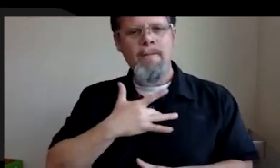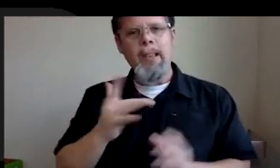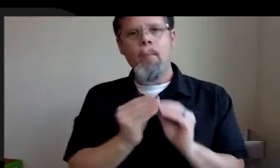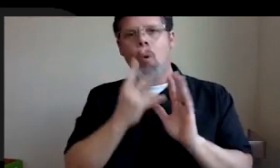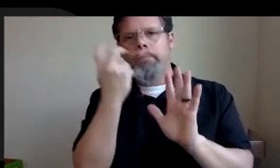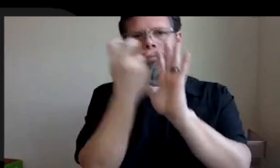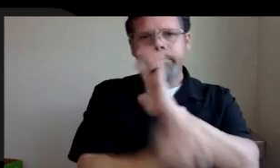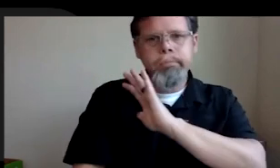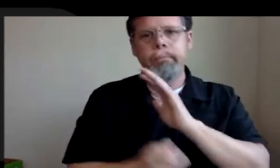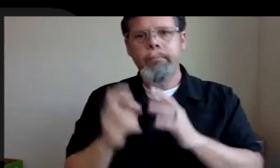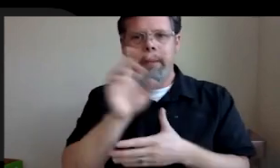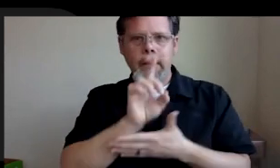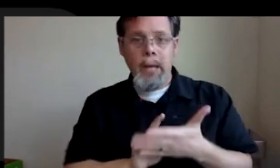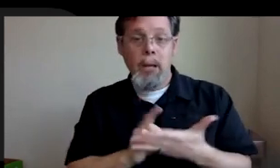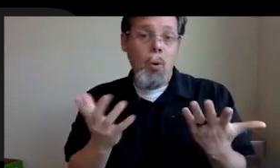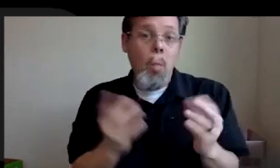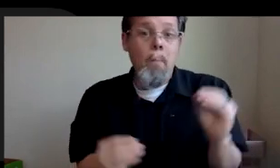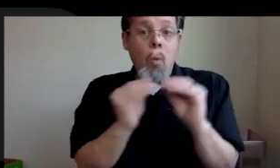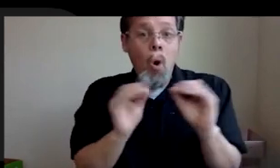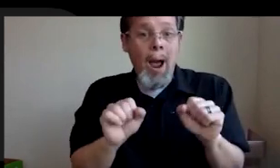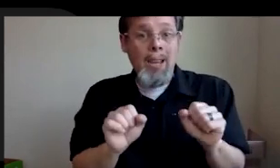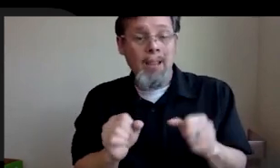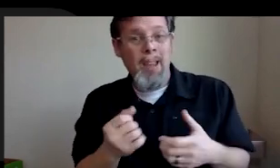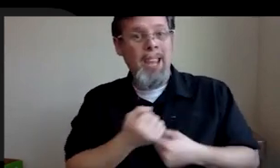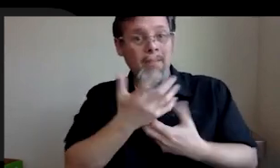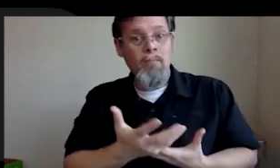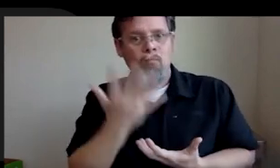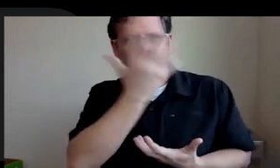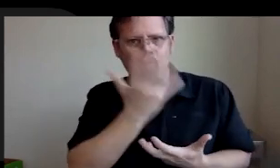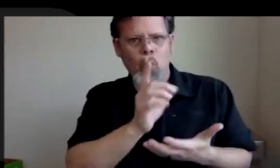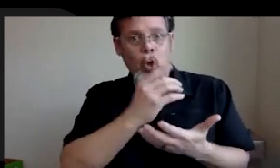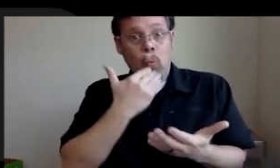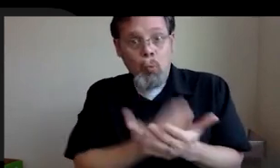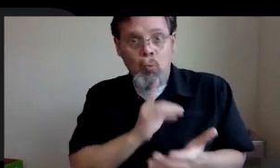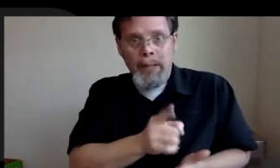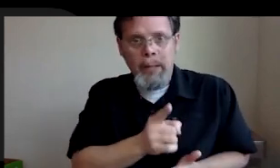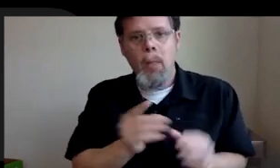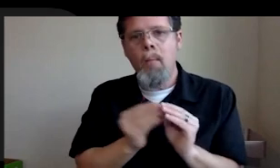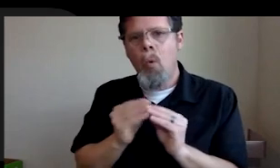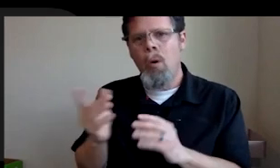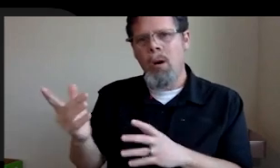designed for you. So the more I can make believable, the more that I can trust, the more that I can build trust with you, the more that I